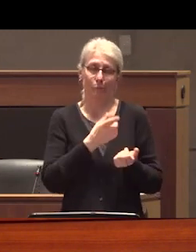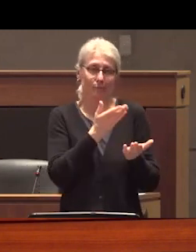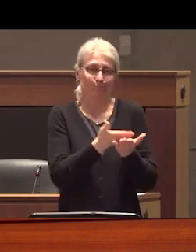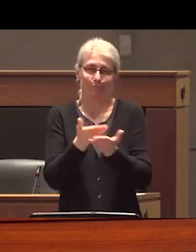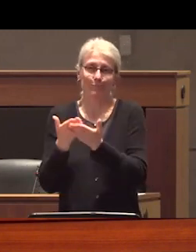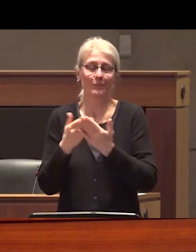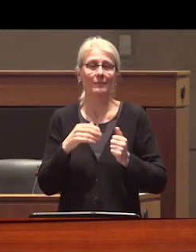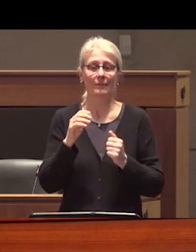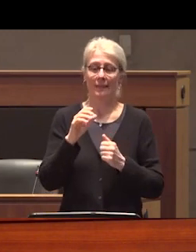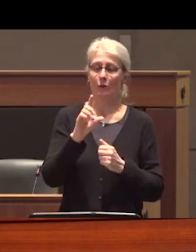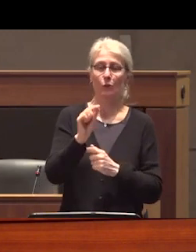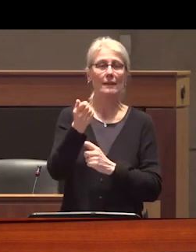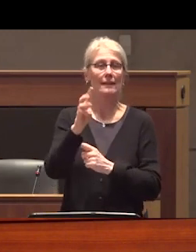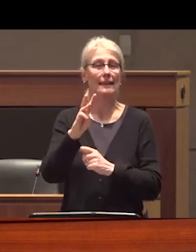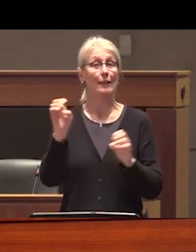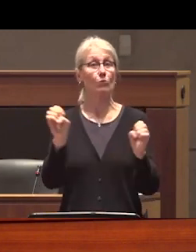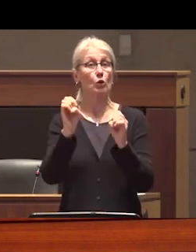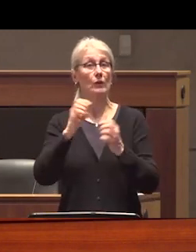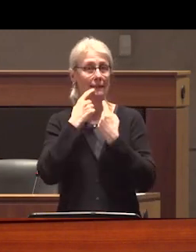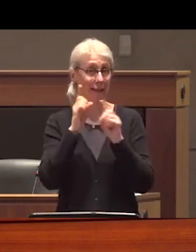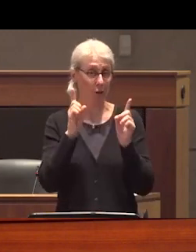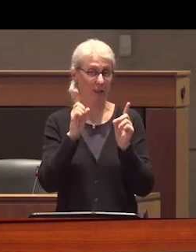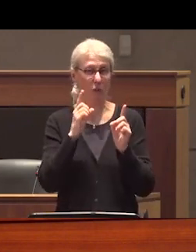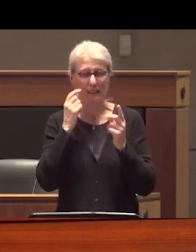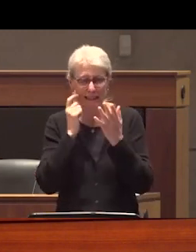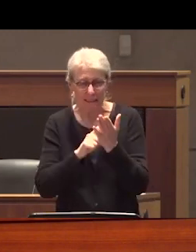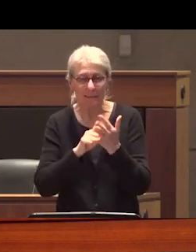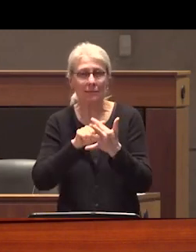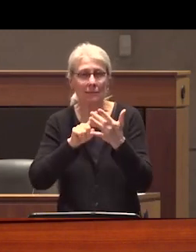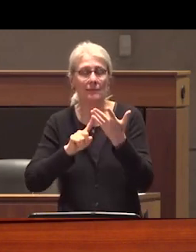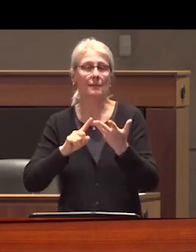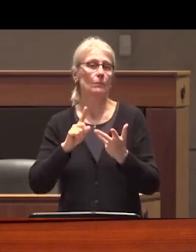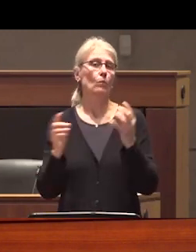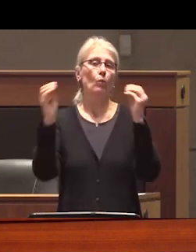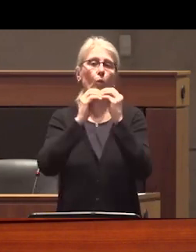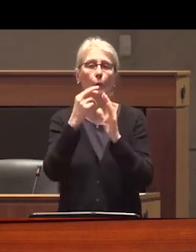declaration in 2016 the only things we have really seen has been a ballooning bureaucracy including